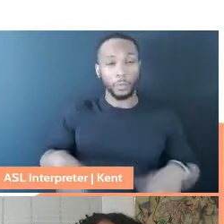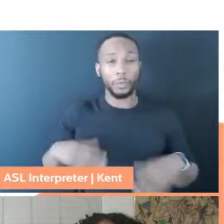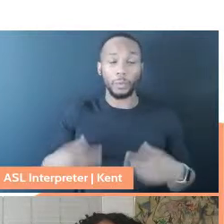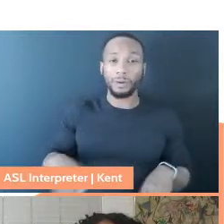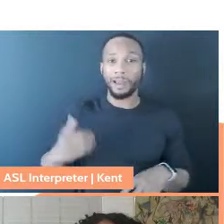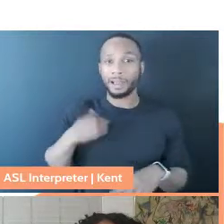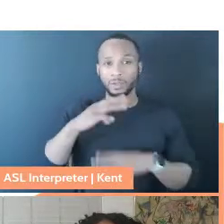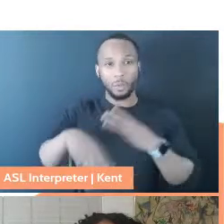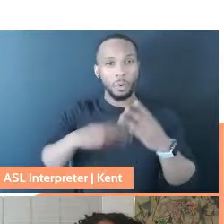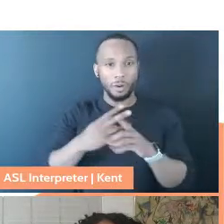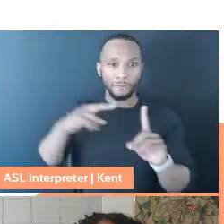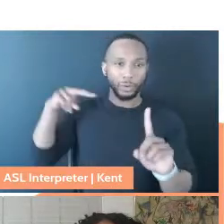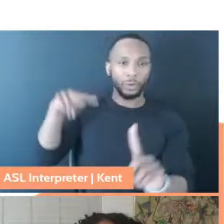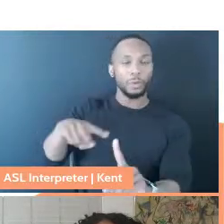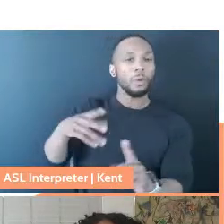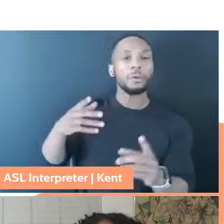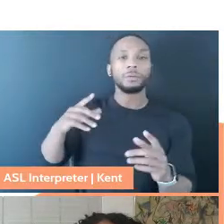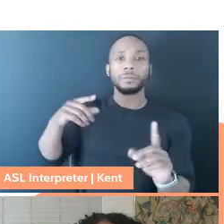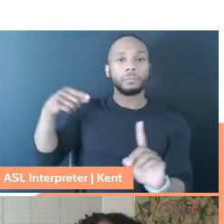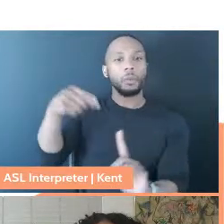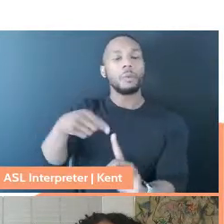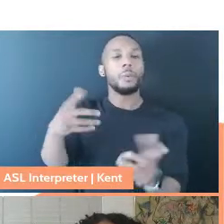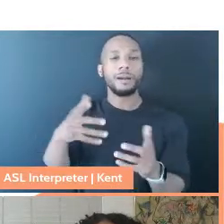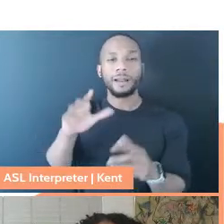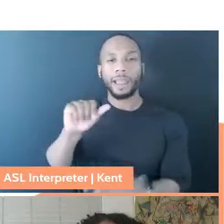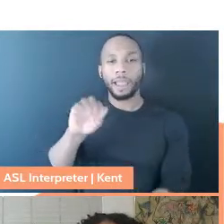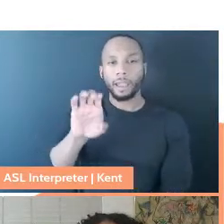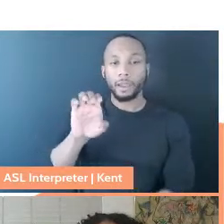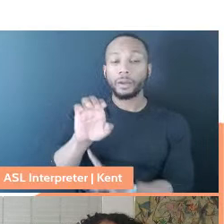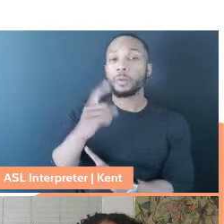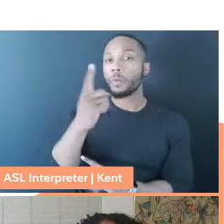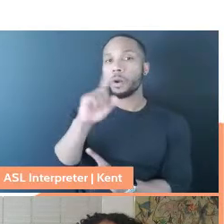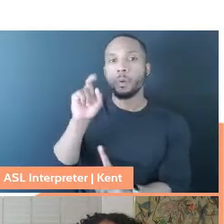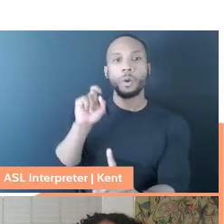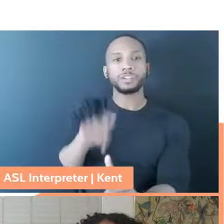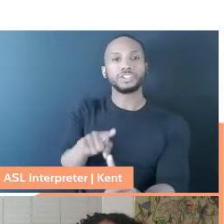centered in care. And one of the questions that we've been asking essentially in this project